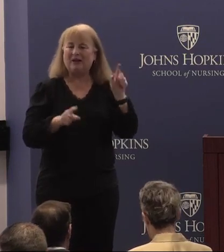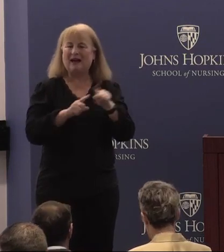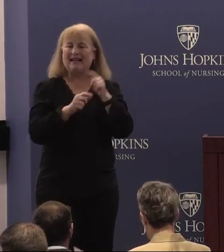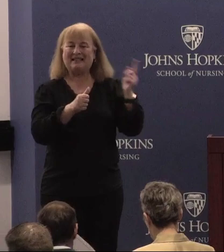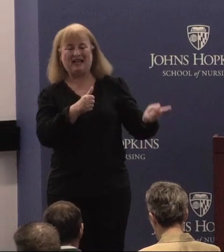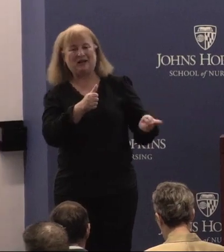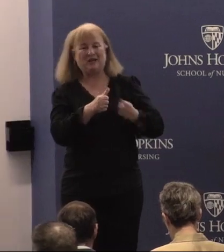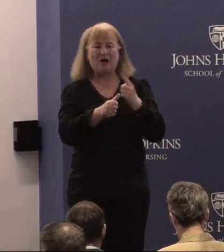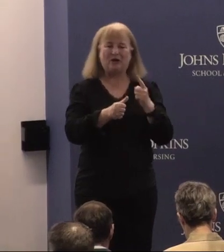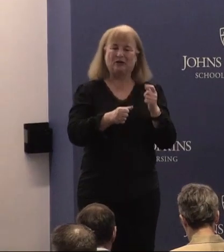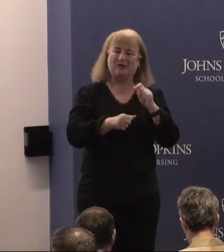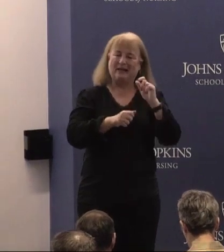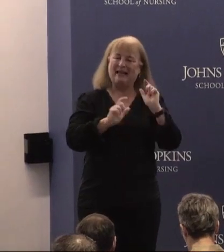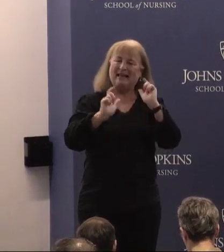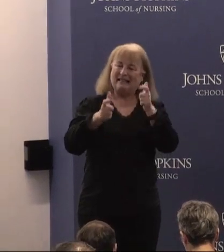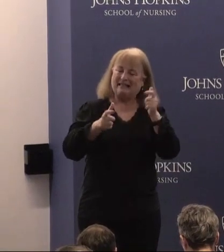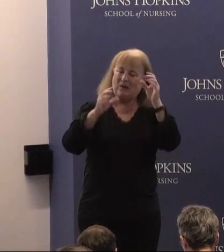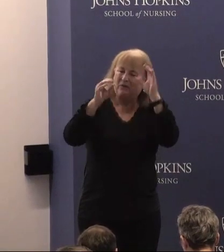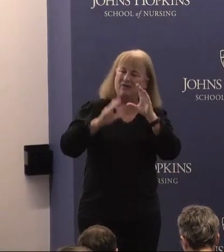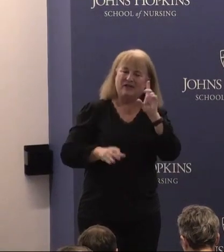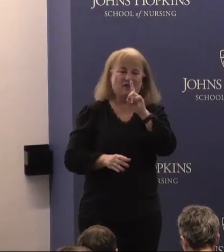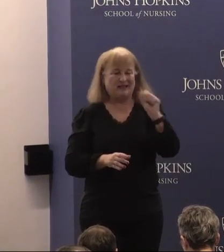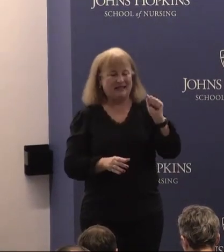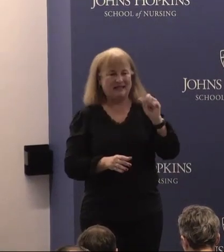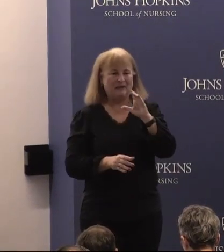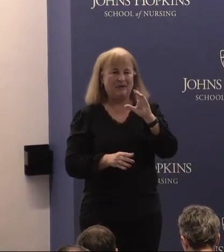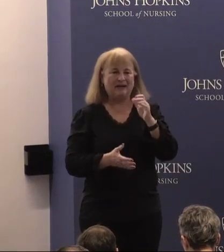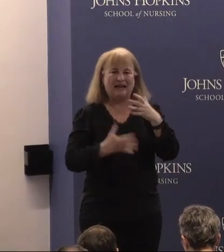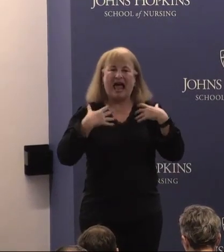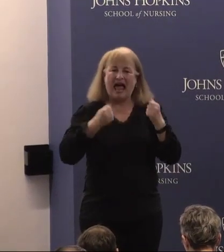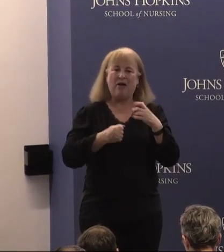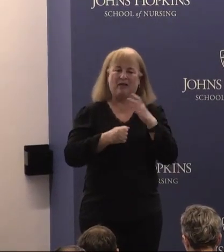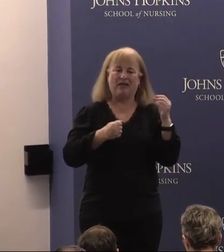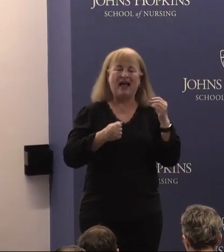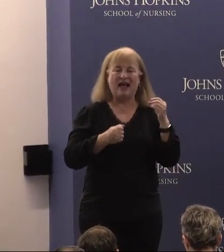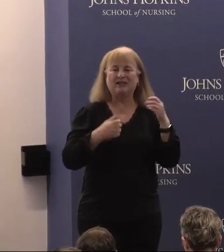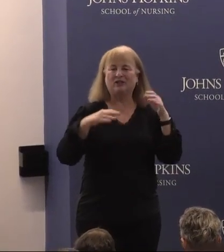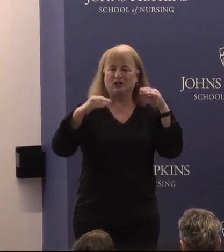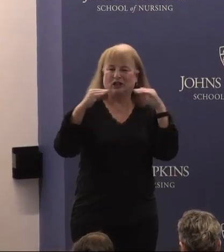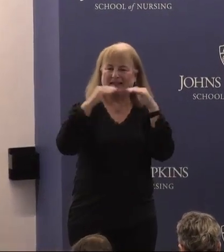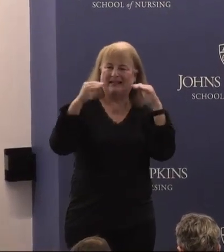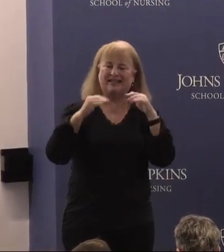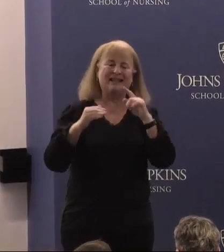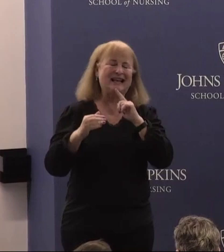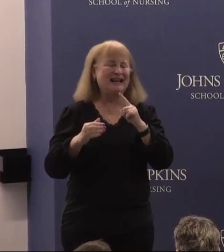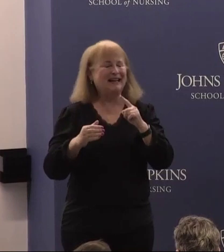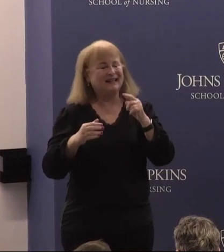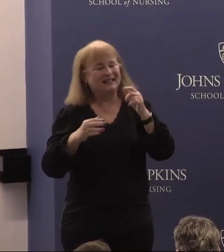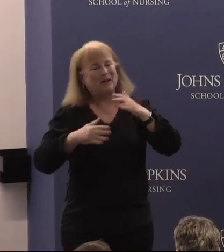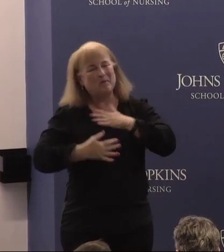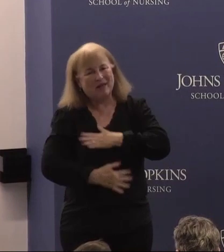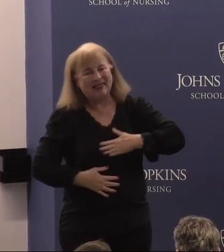endowed professor of Disability, Health and Justice. It's an absolute pleasure to be with you